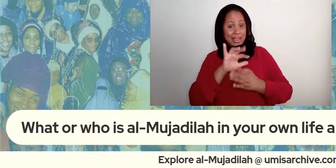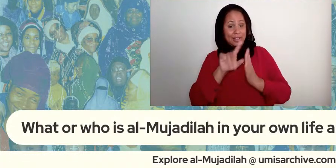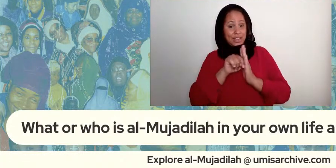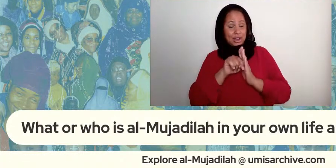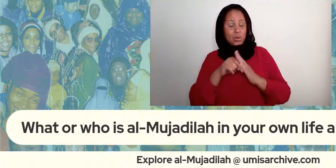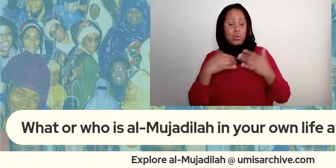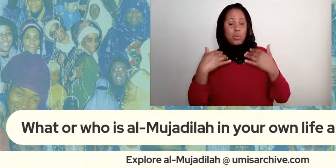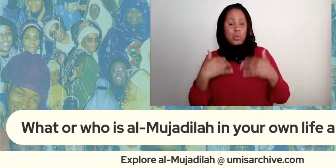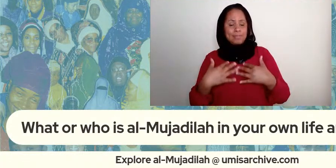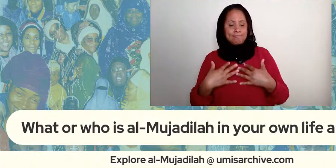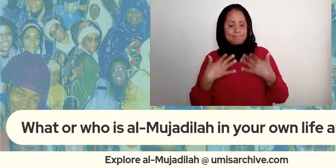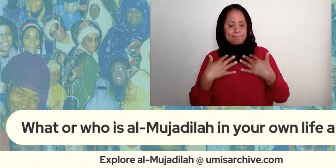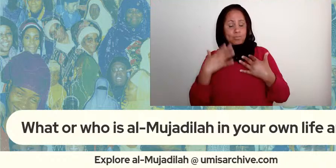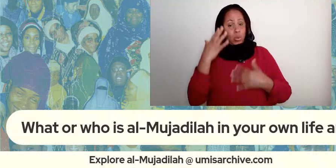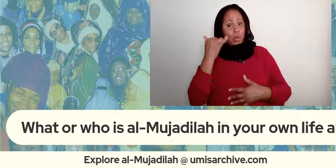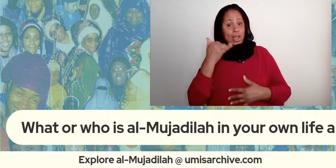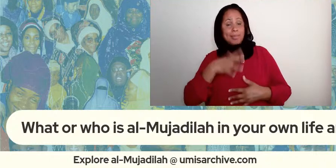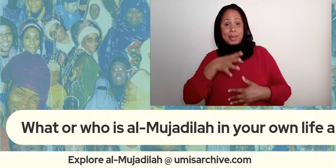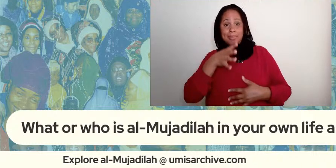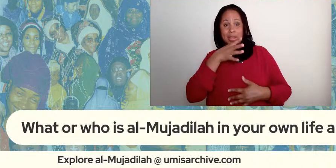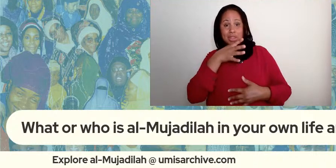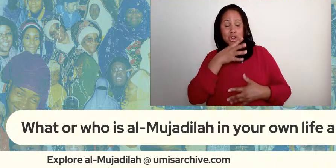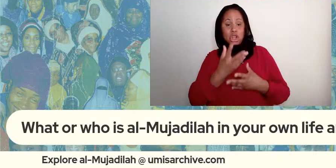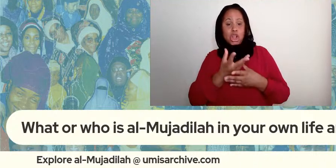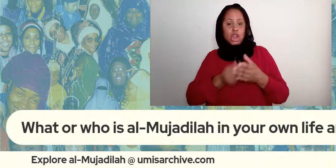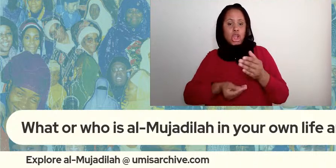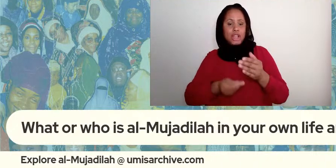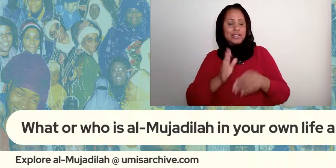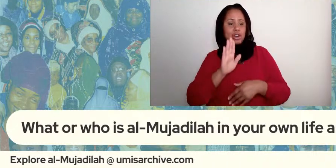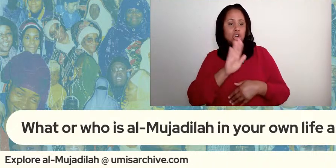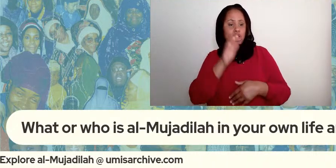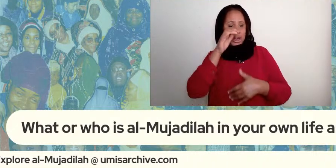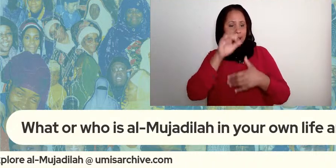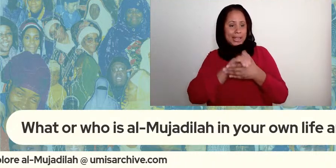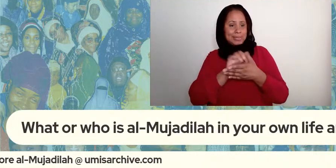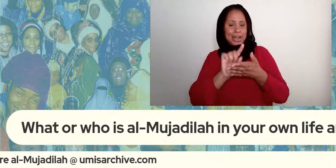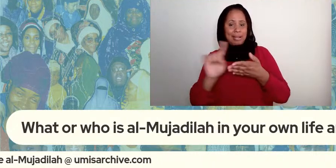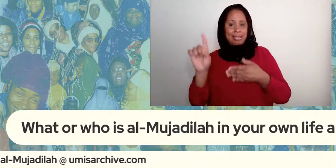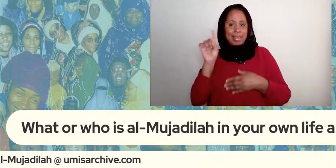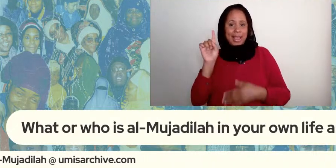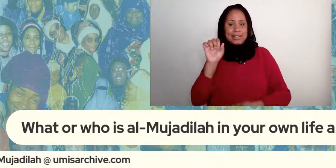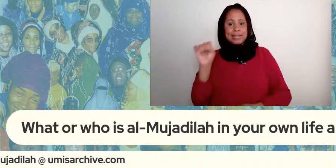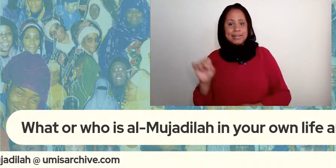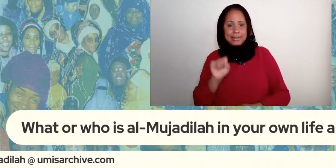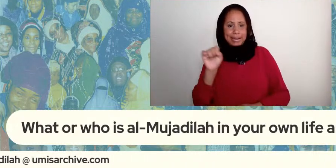just lost her husband last saturday and i think she's the first person who comes to my mind when i